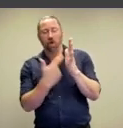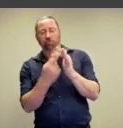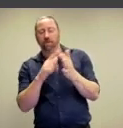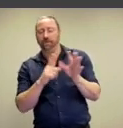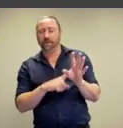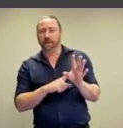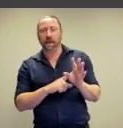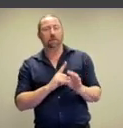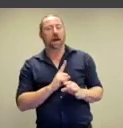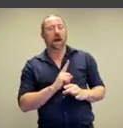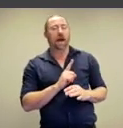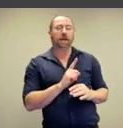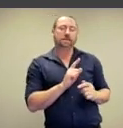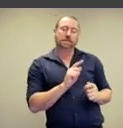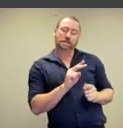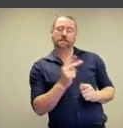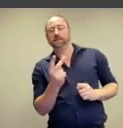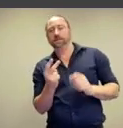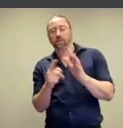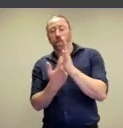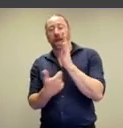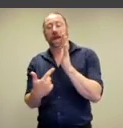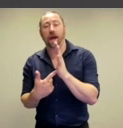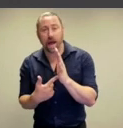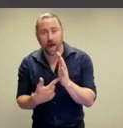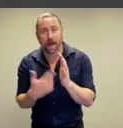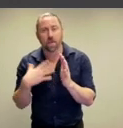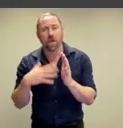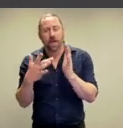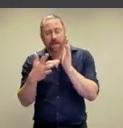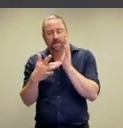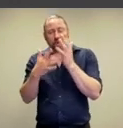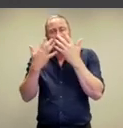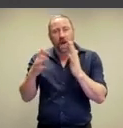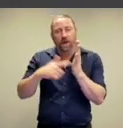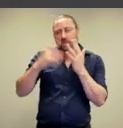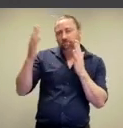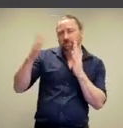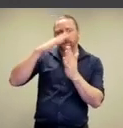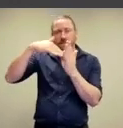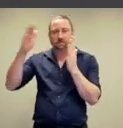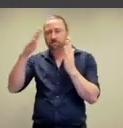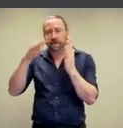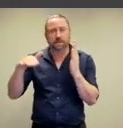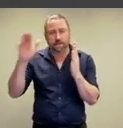that his work is rescued into the realm of